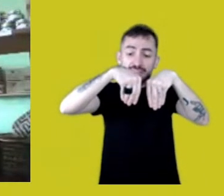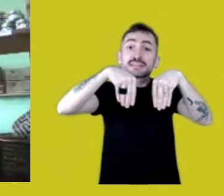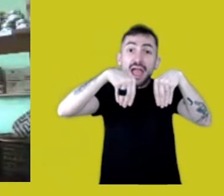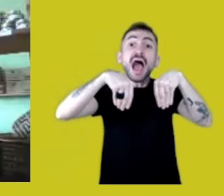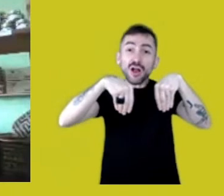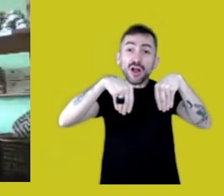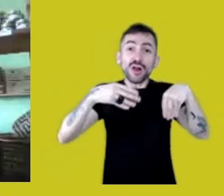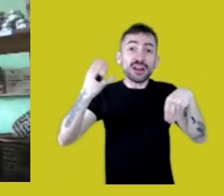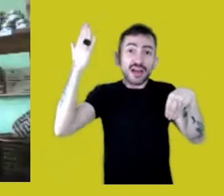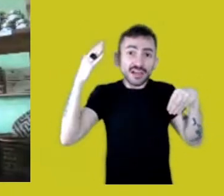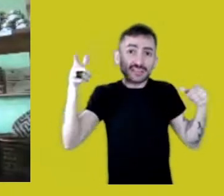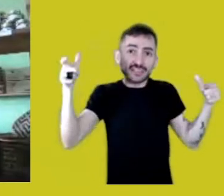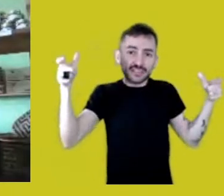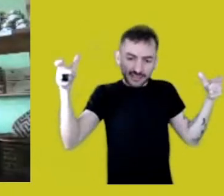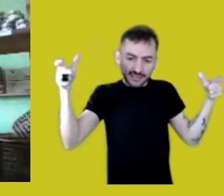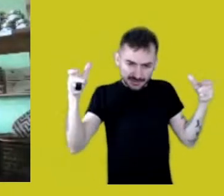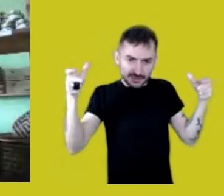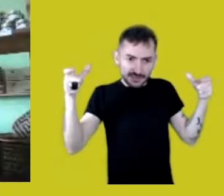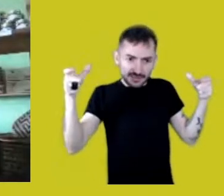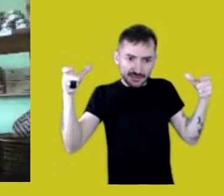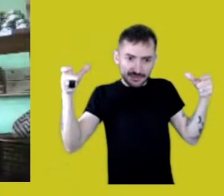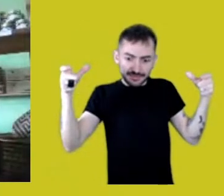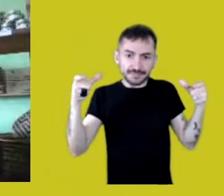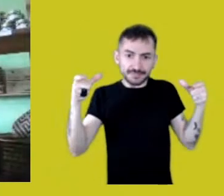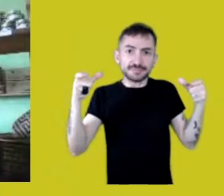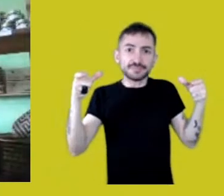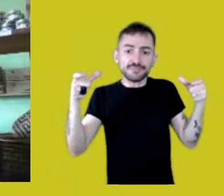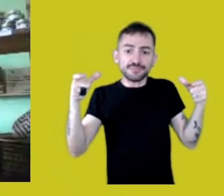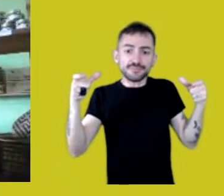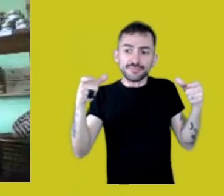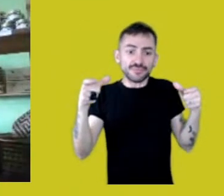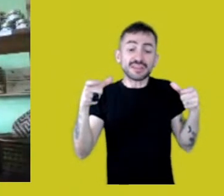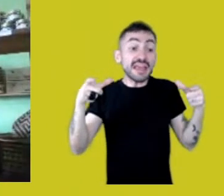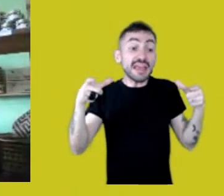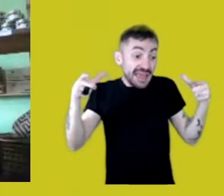they’re small, and they house great nations,